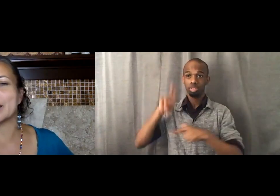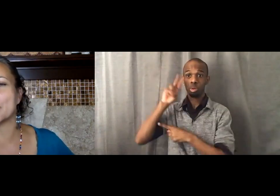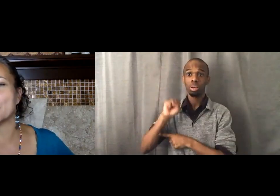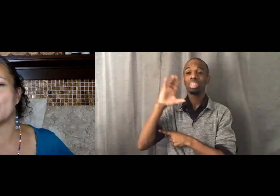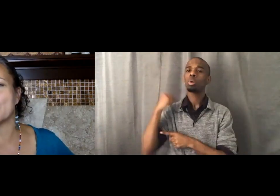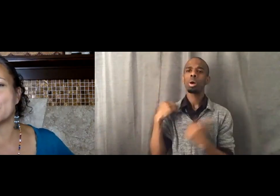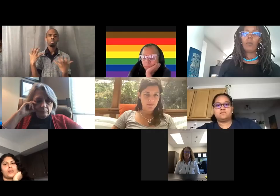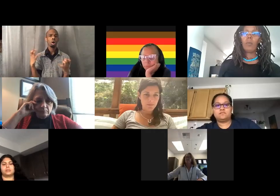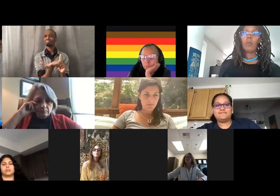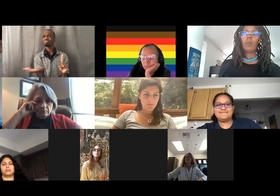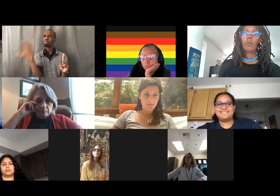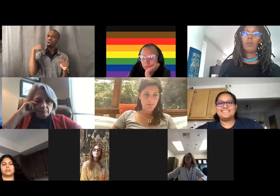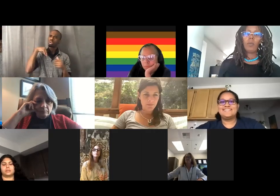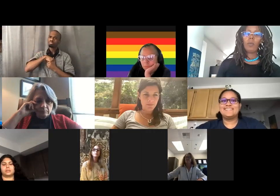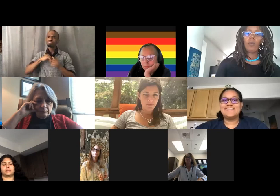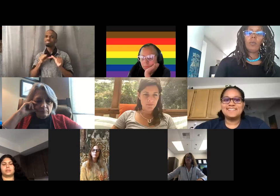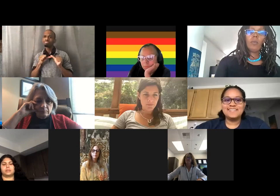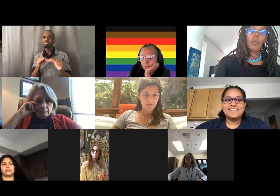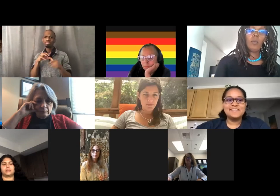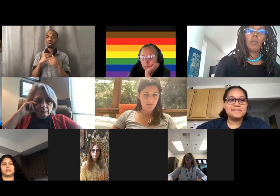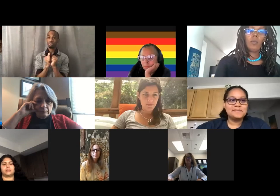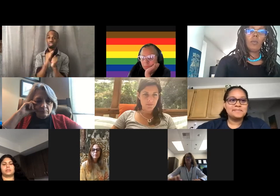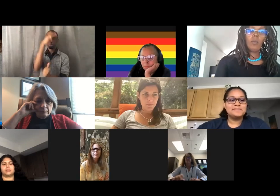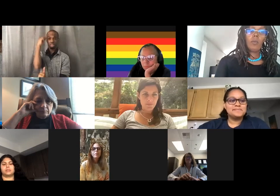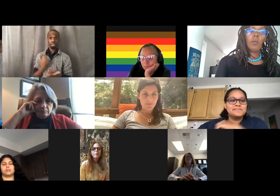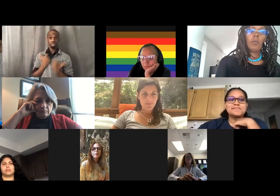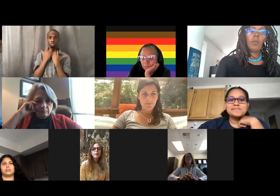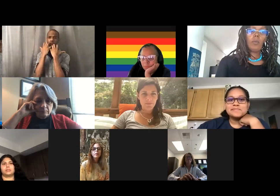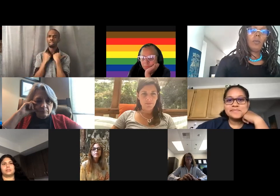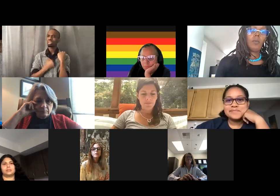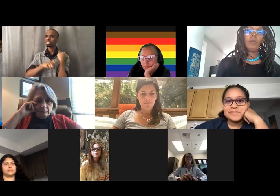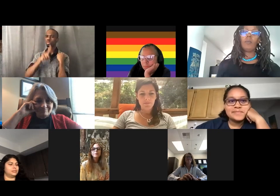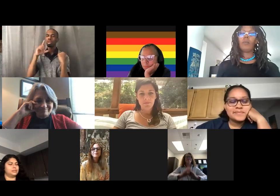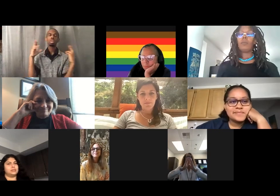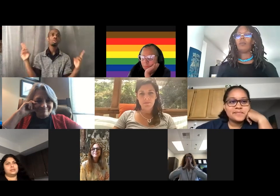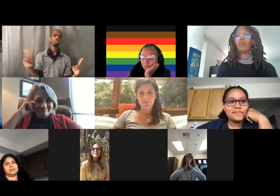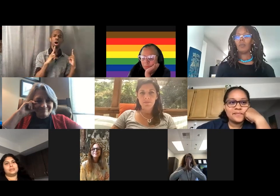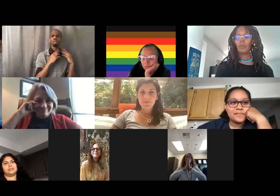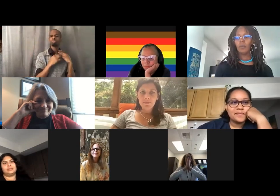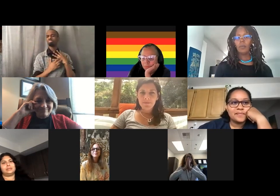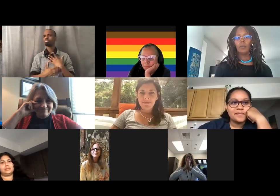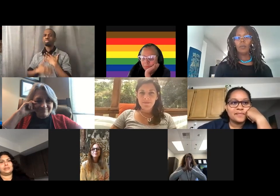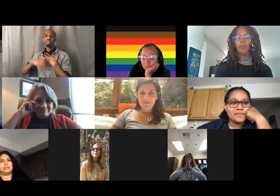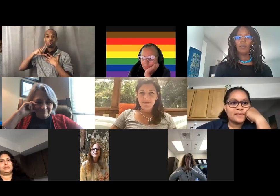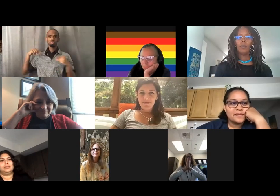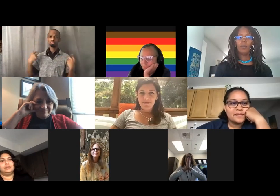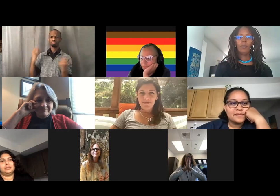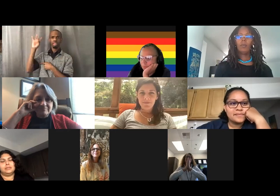And I'm very very grateful to have had this last eight weeks with you. And I pray that you'll stay connected with me